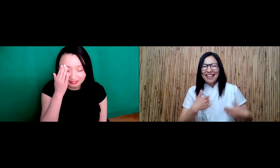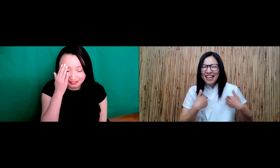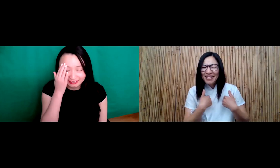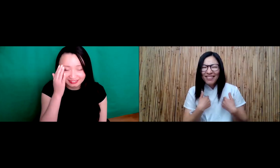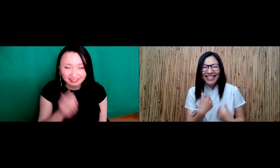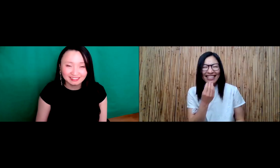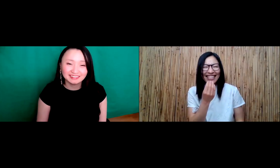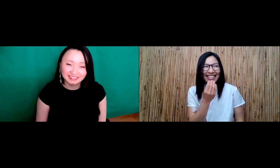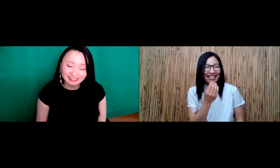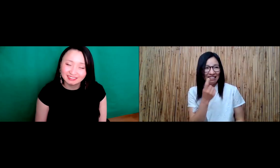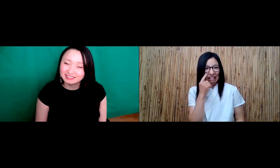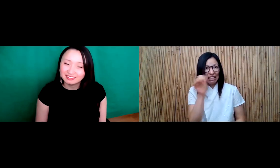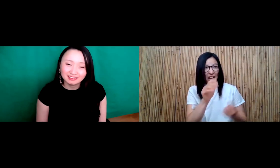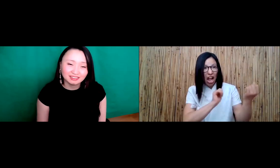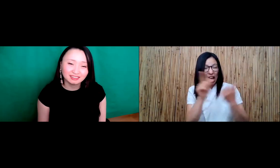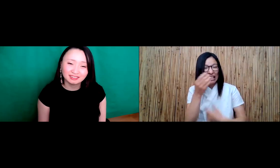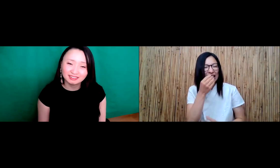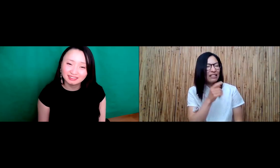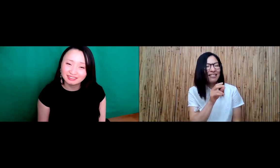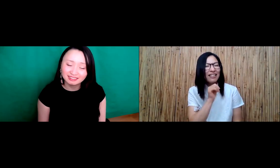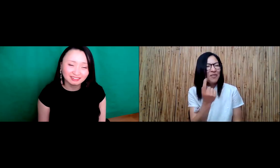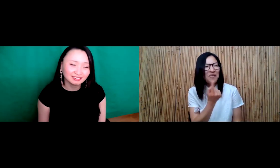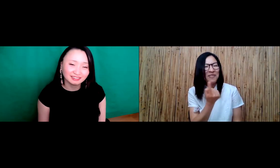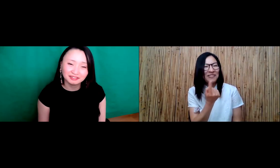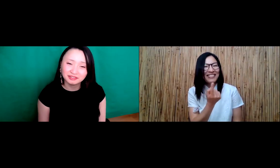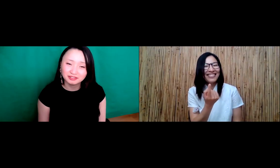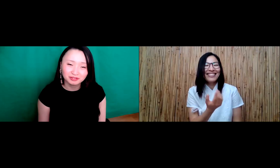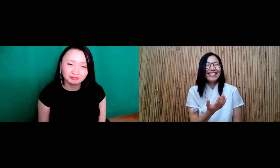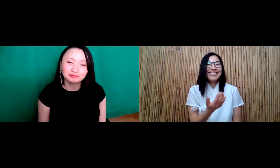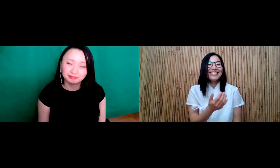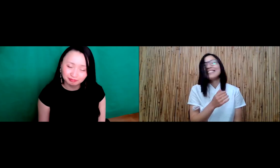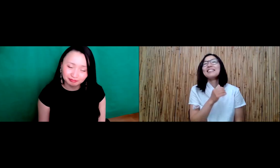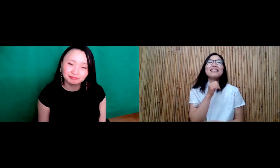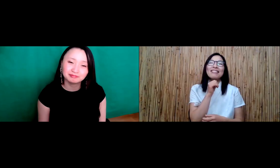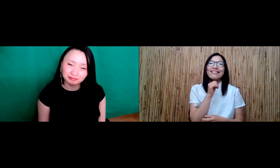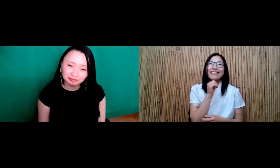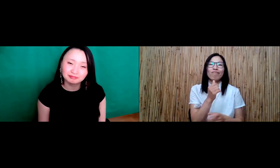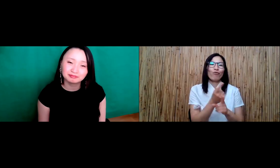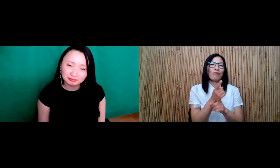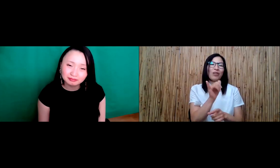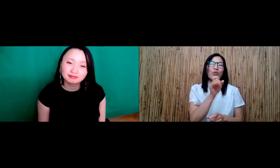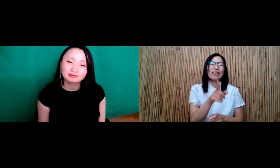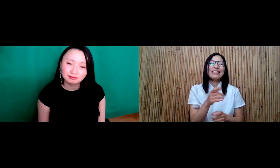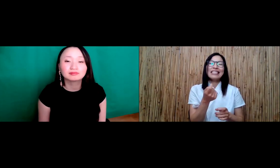And, and I'm like, do we eat animals and the gimbal no not all Asians always eat animals